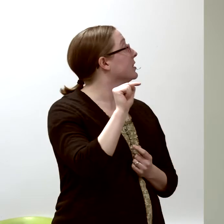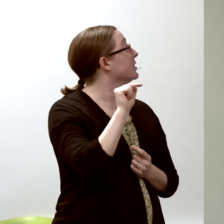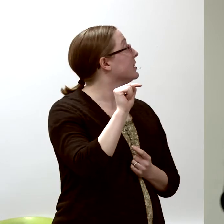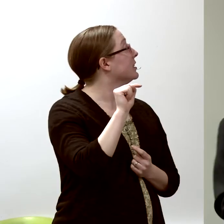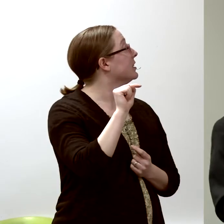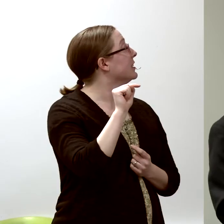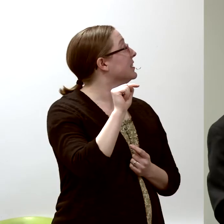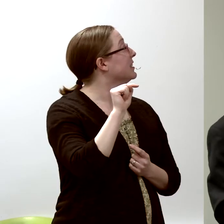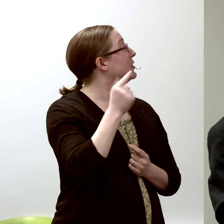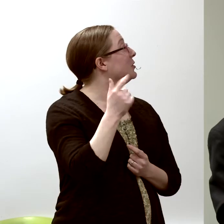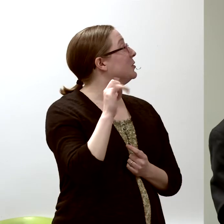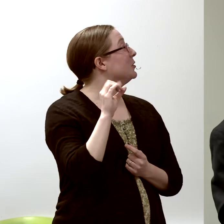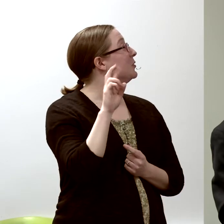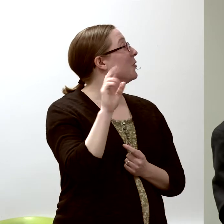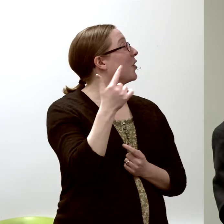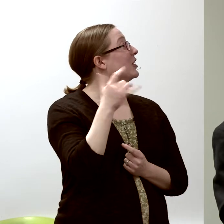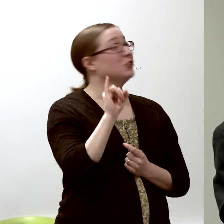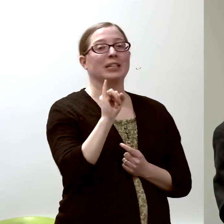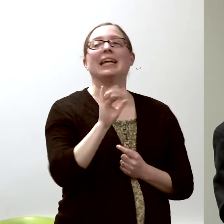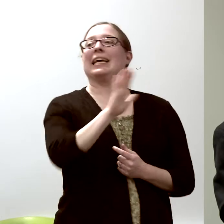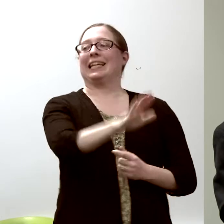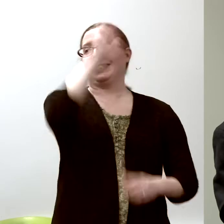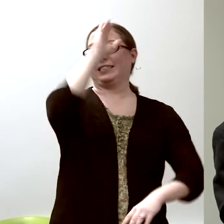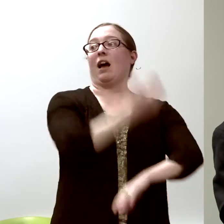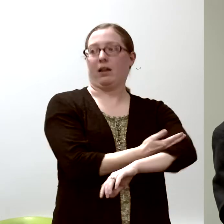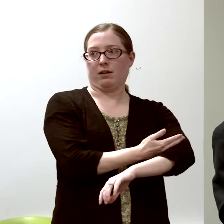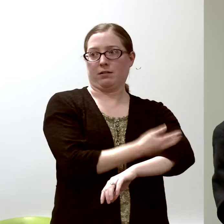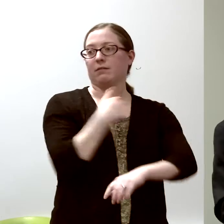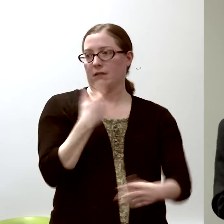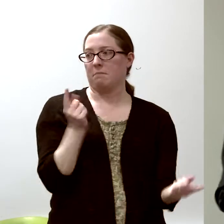So this is the saying